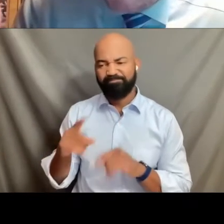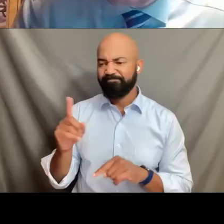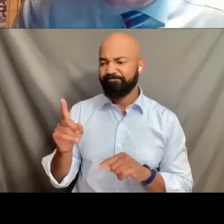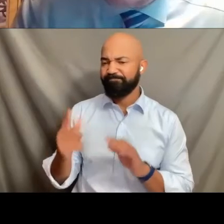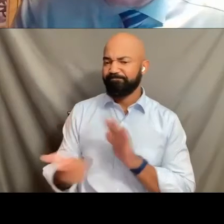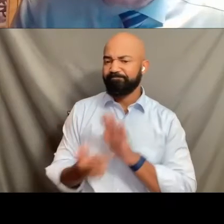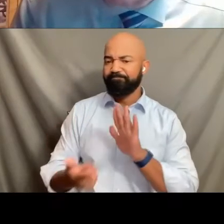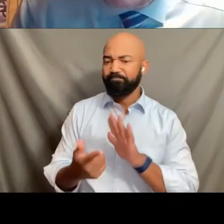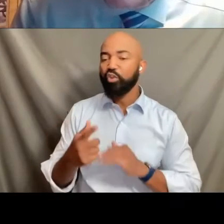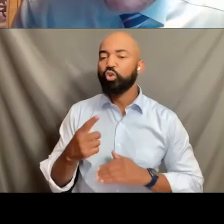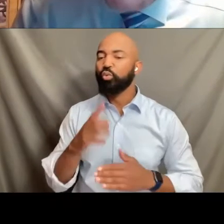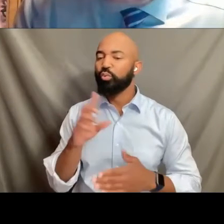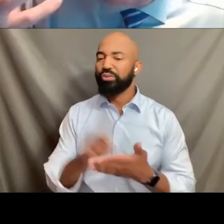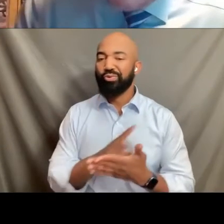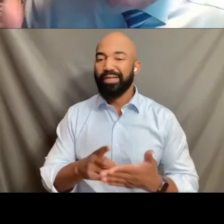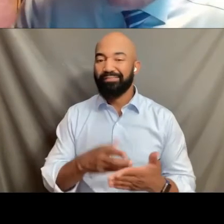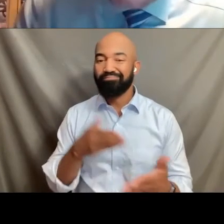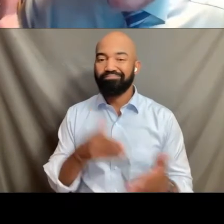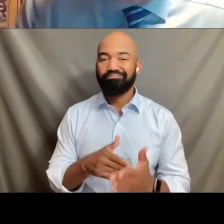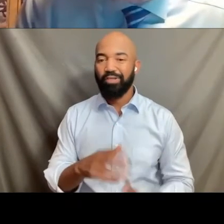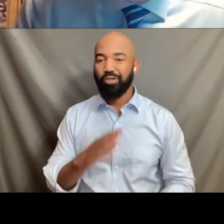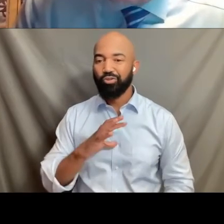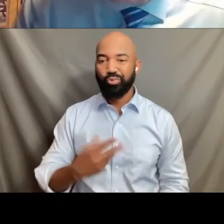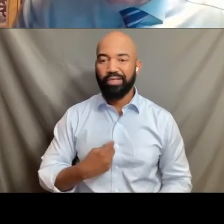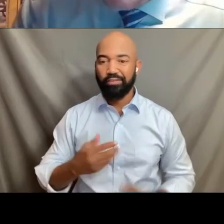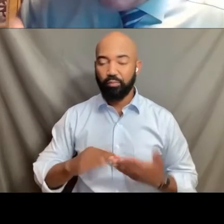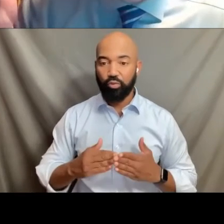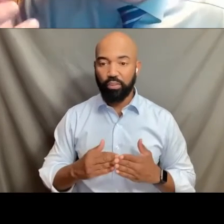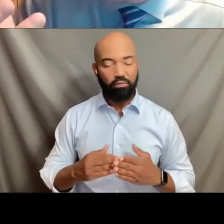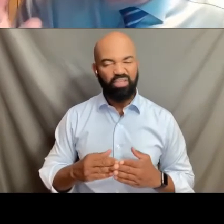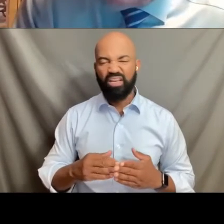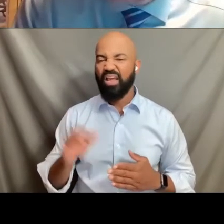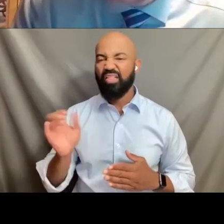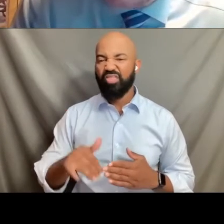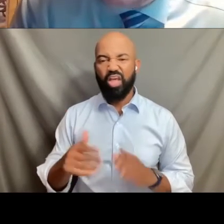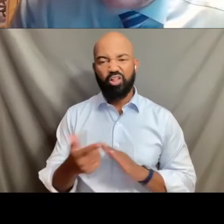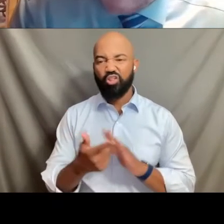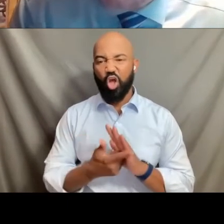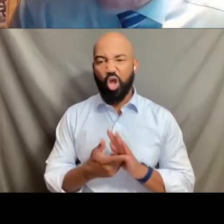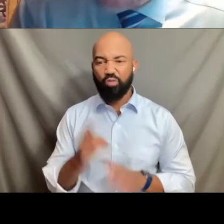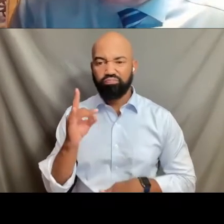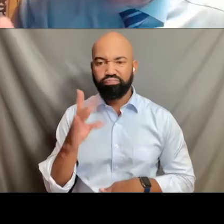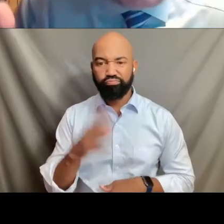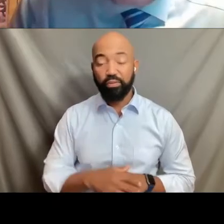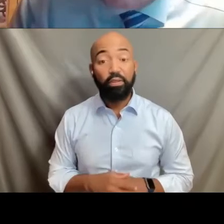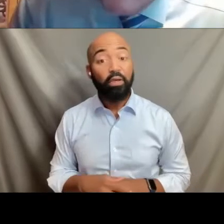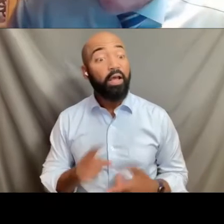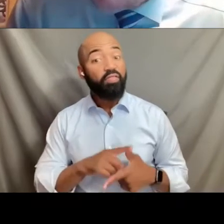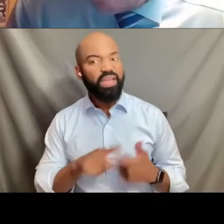in our transgender community that that law cannot stand. And she raises once again, her free speech rights,